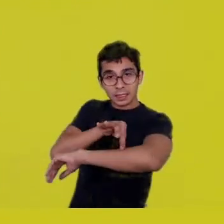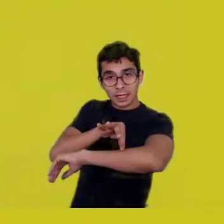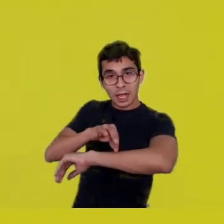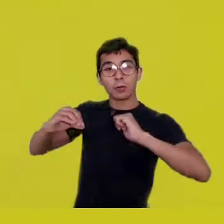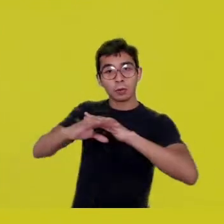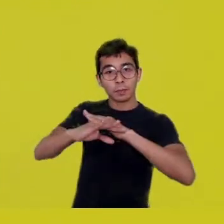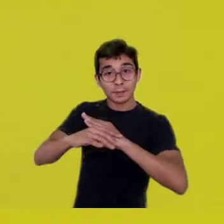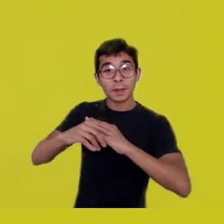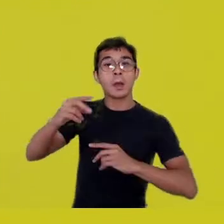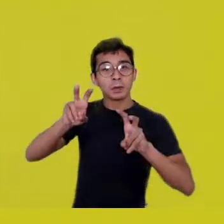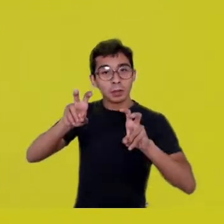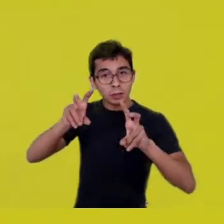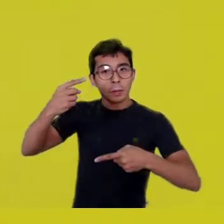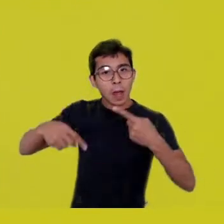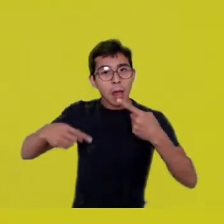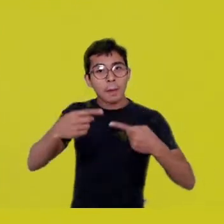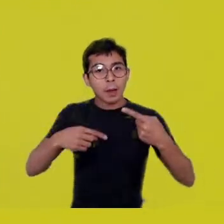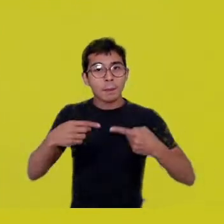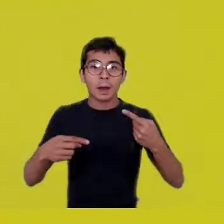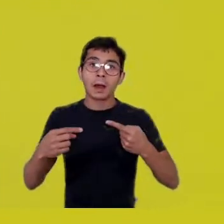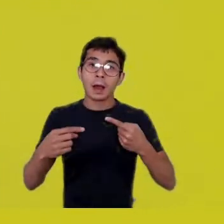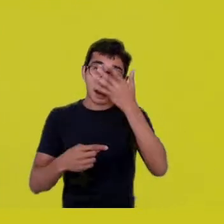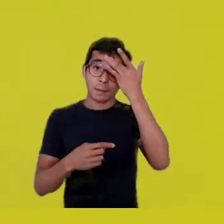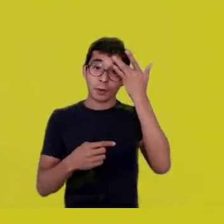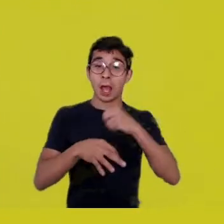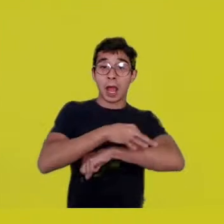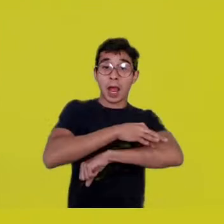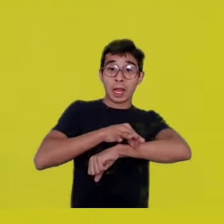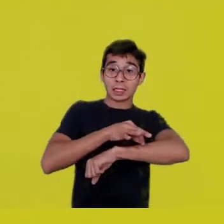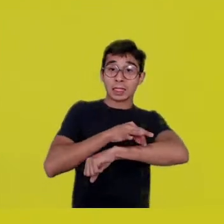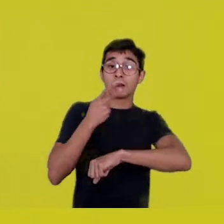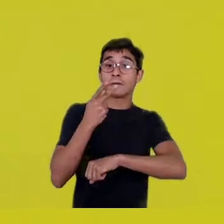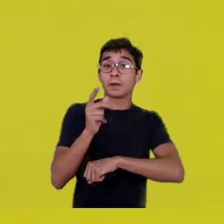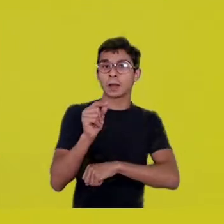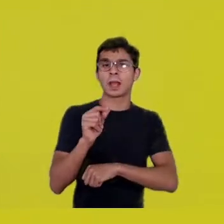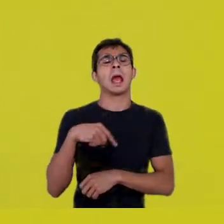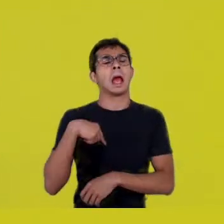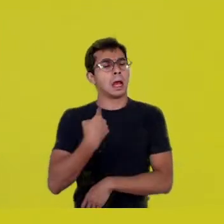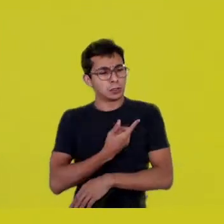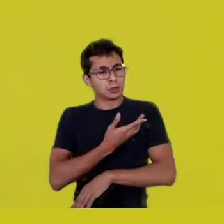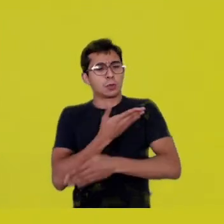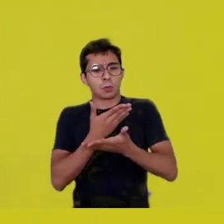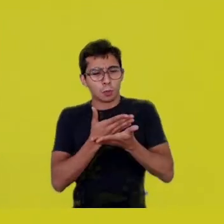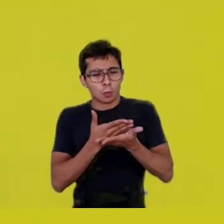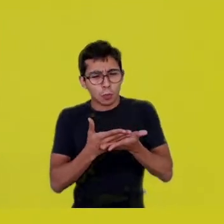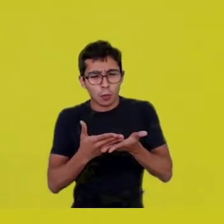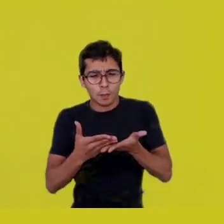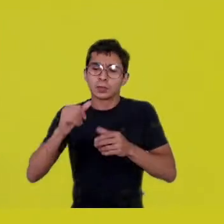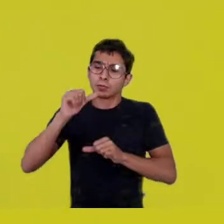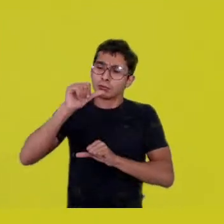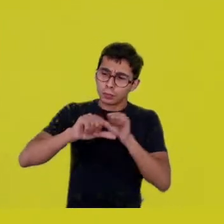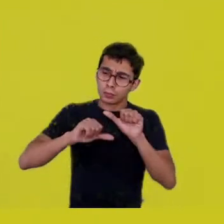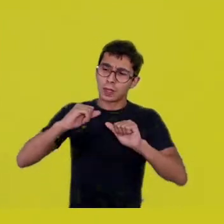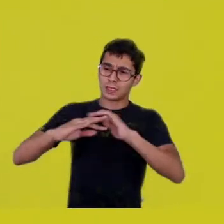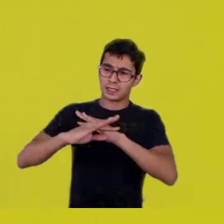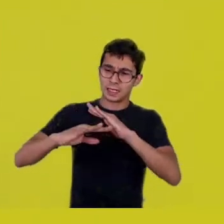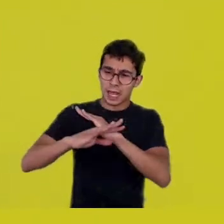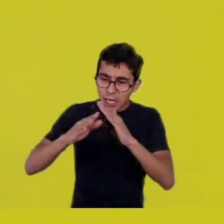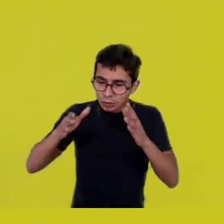they say, “Yeah, but we’re beginning a movement of undoing that, that urban concentration, and very likely there’s gonna be